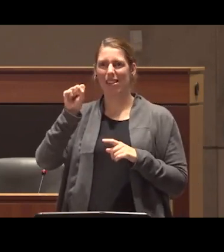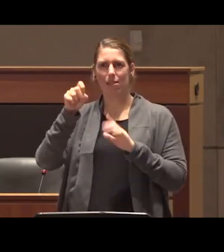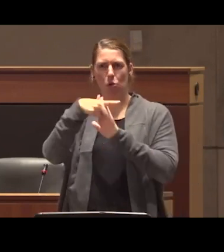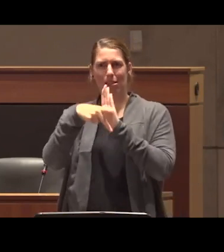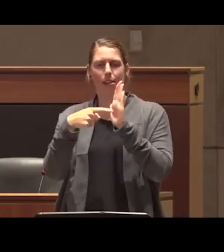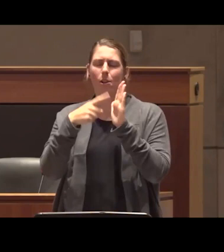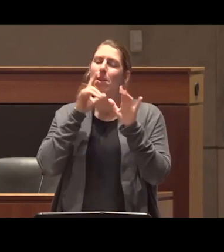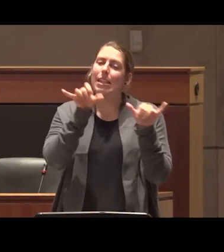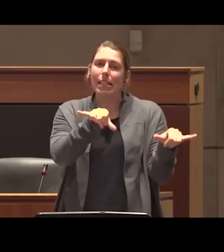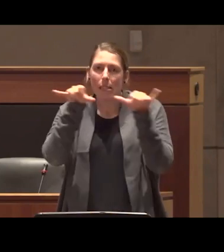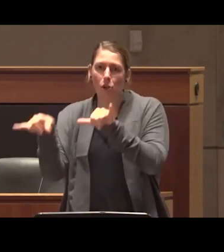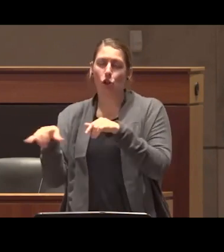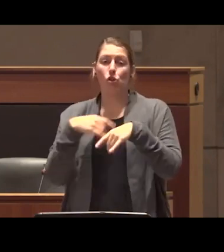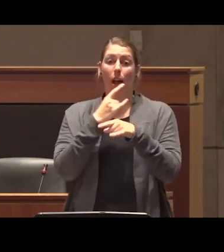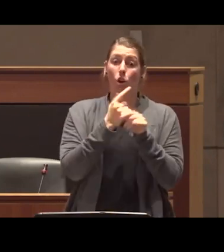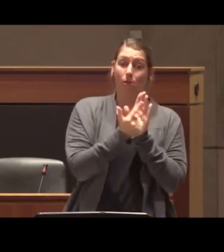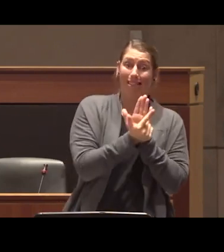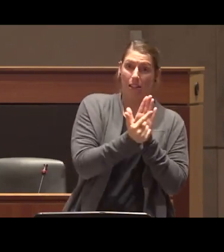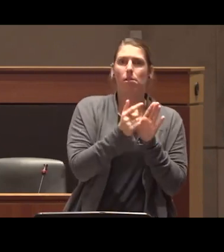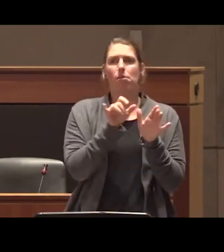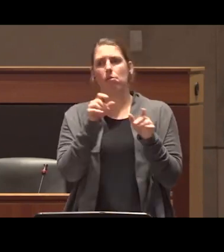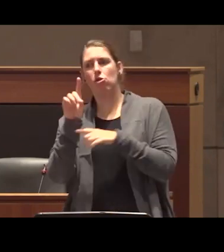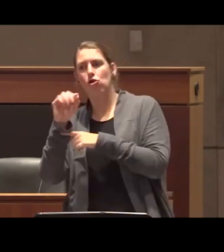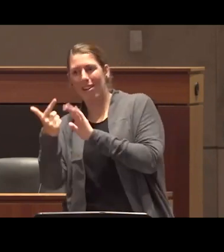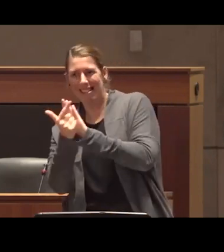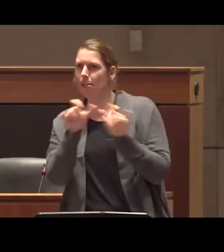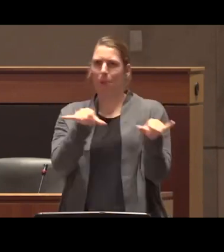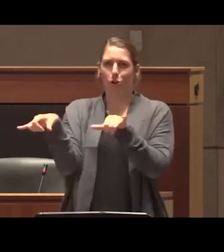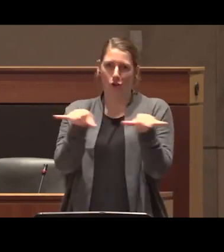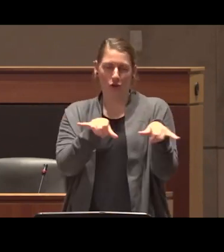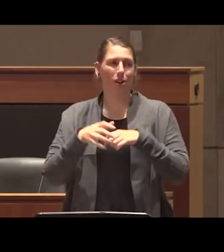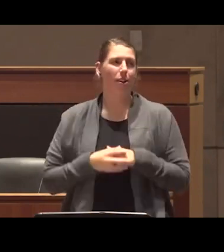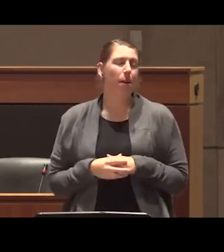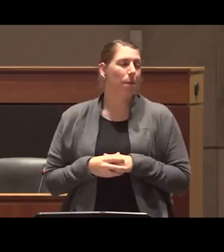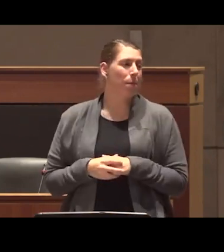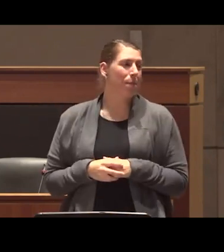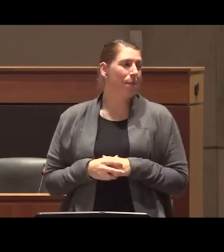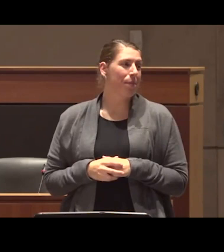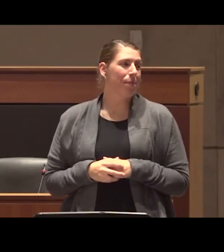the narratives around alcohol prohibition are around other drugs now and it's you know like